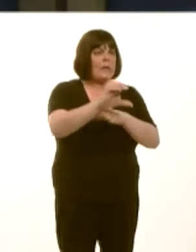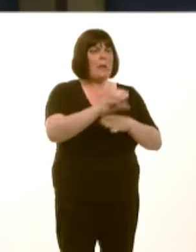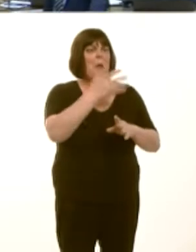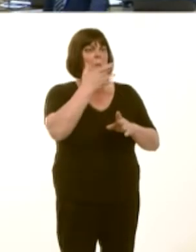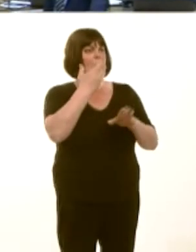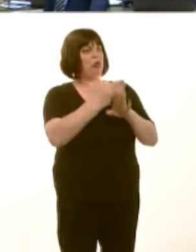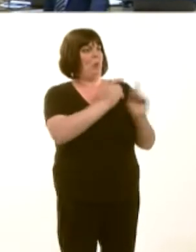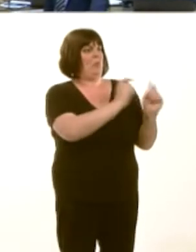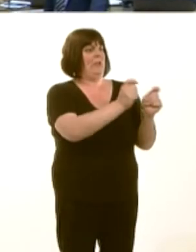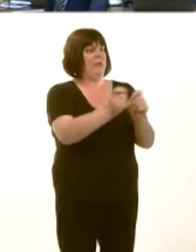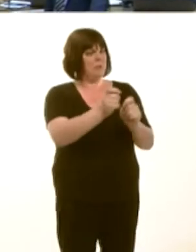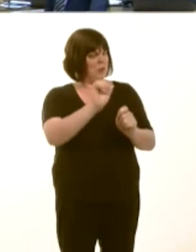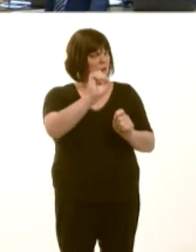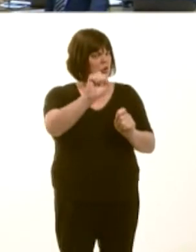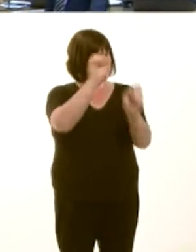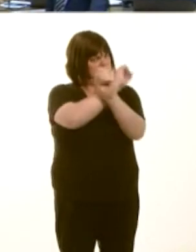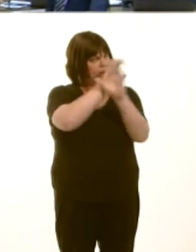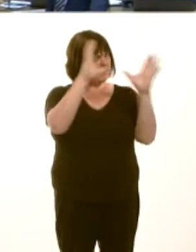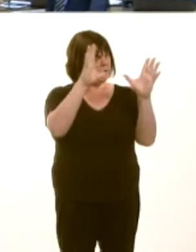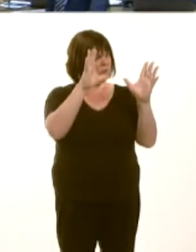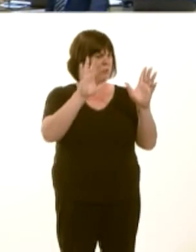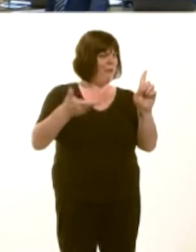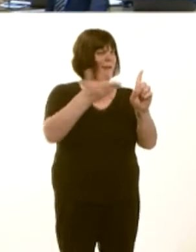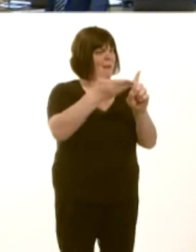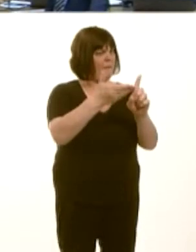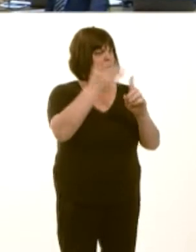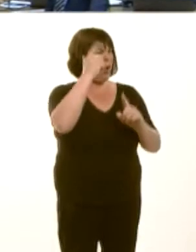Carwyn Jones: Wel, dau beth: maeín anodd, wrth gwrs, i bob coleg yng Nghymru.